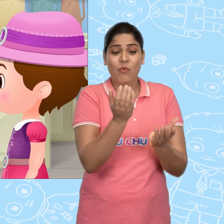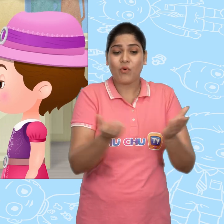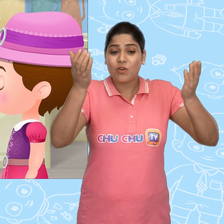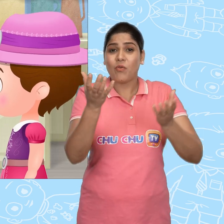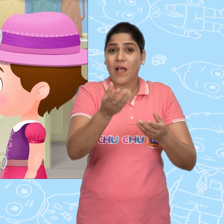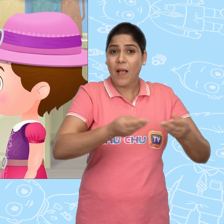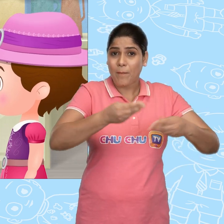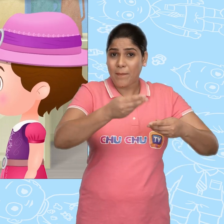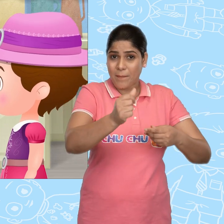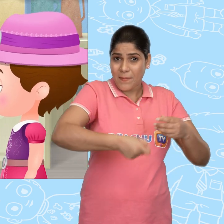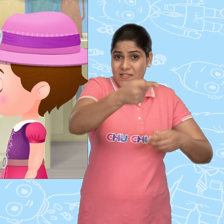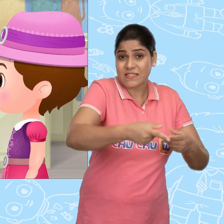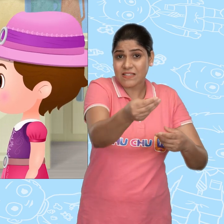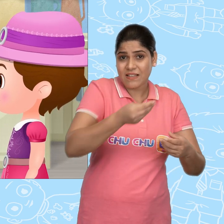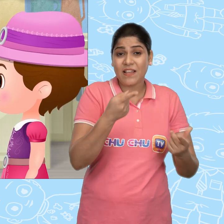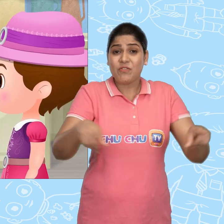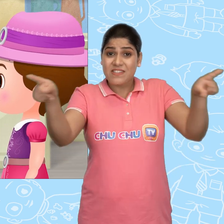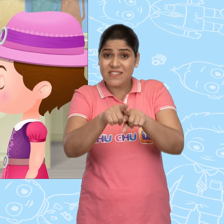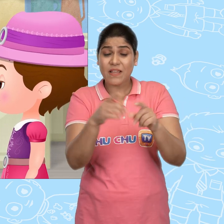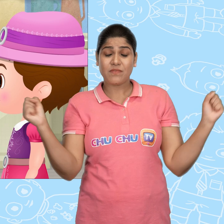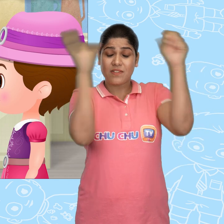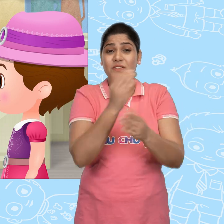that looked exactly like the magical bowl.